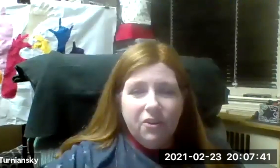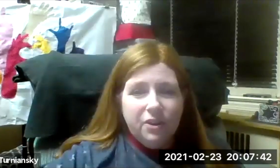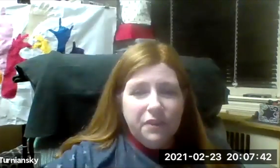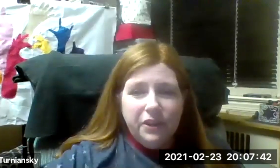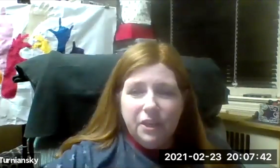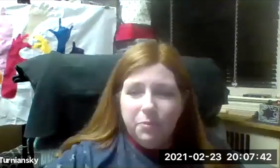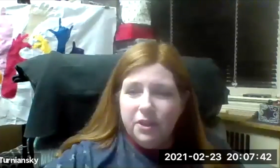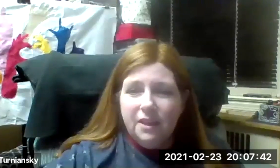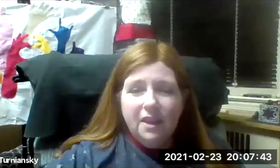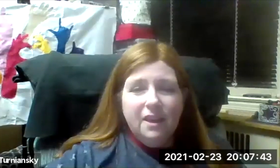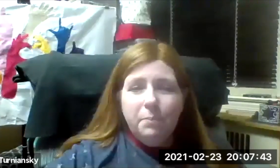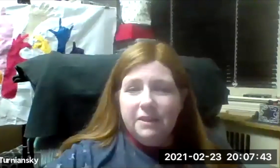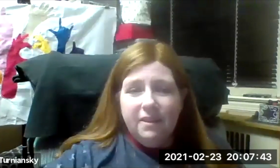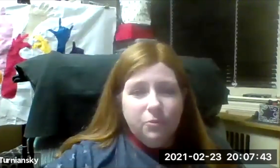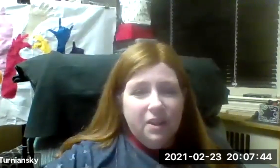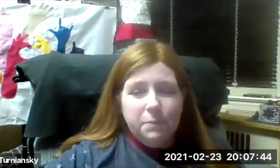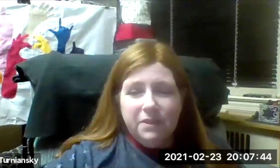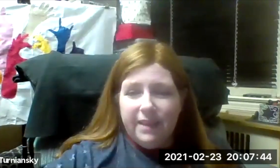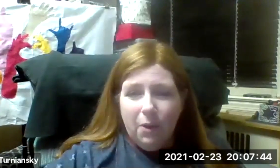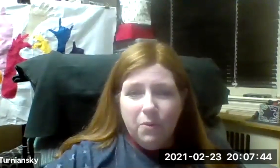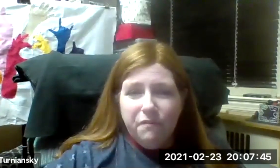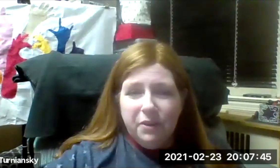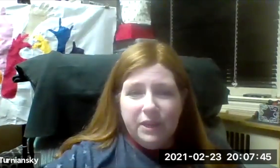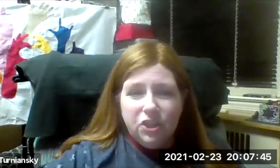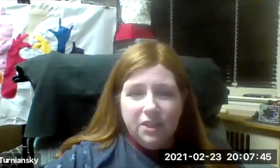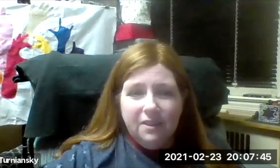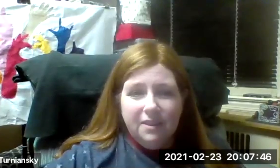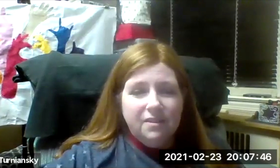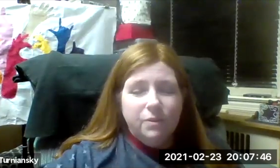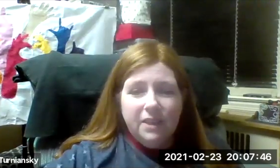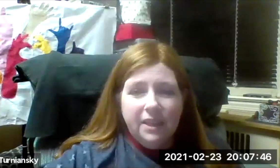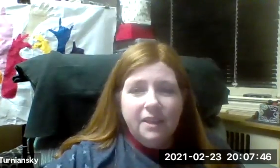hard-of-hearing community, be in touch with us because our federation, the